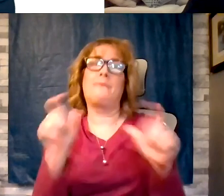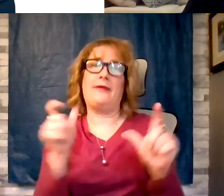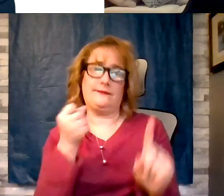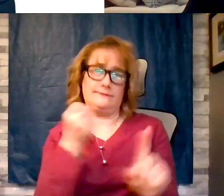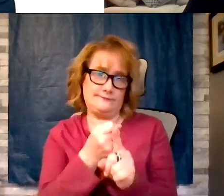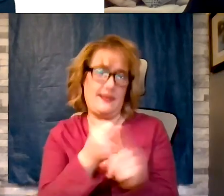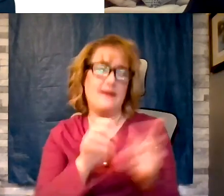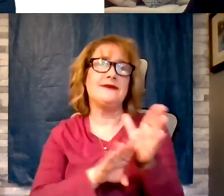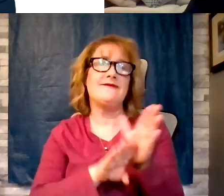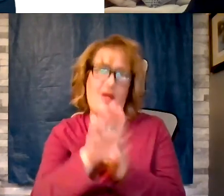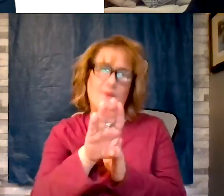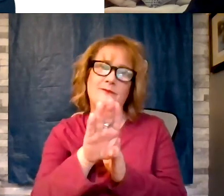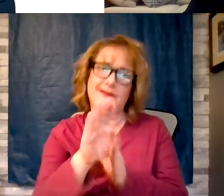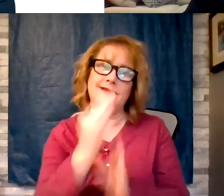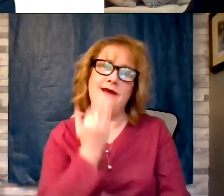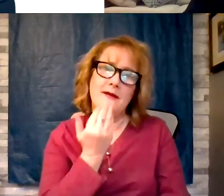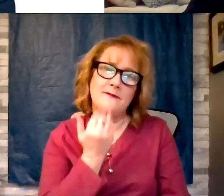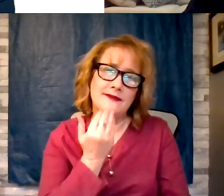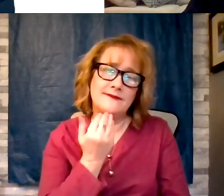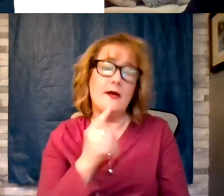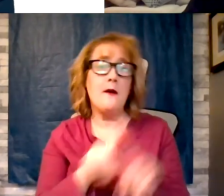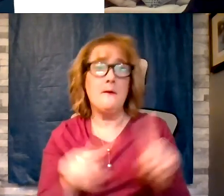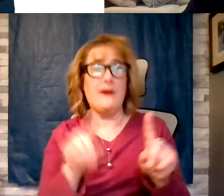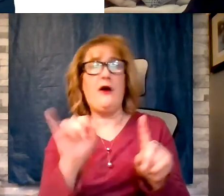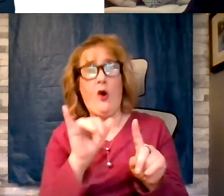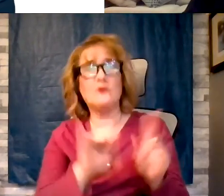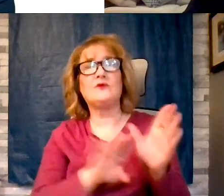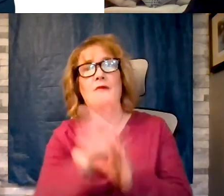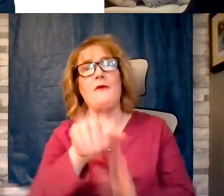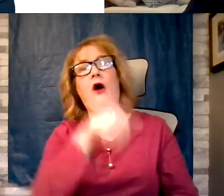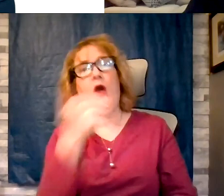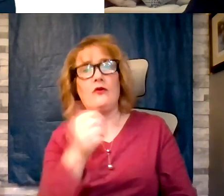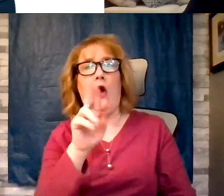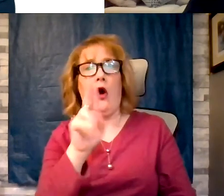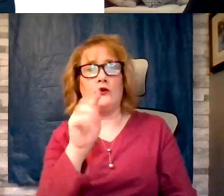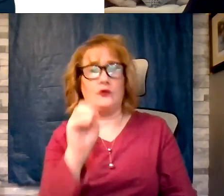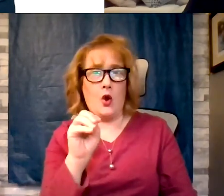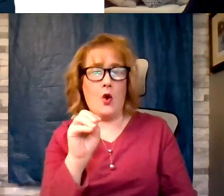developing other problems perhaps autoimmune problems. What we now know is again, bad